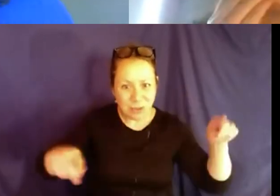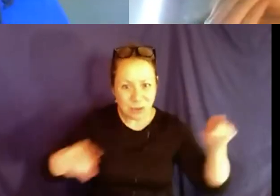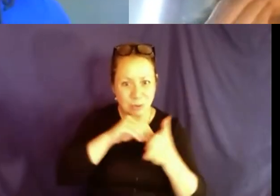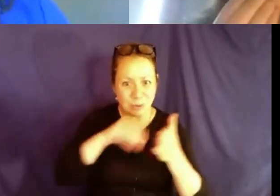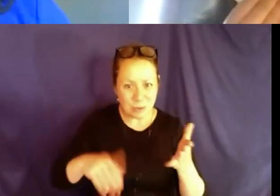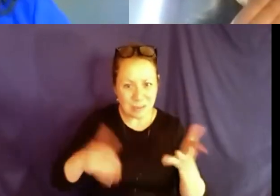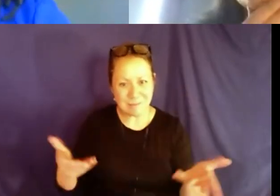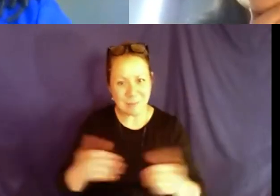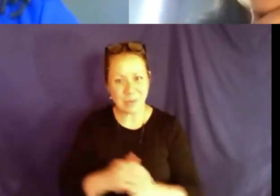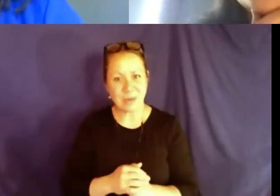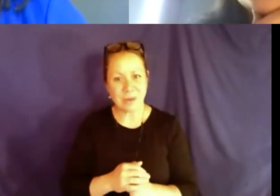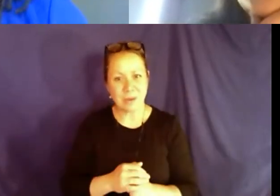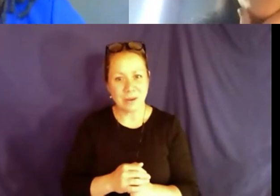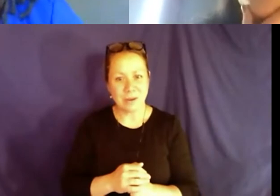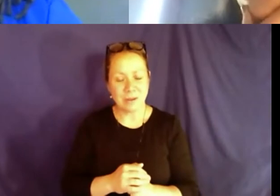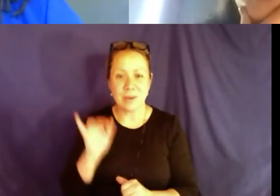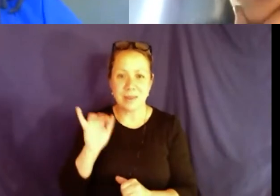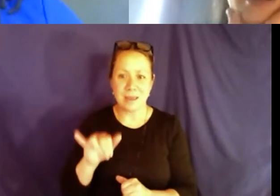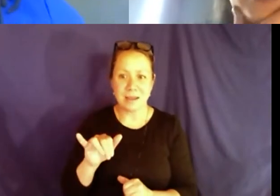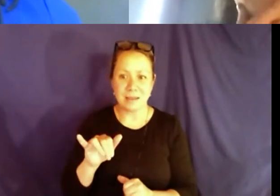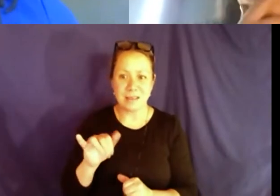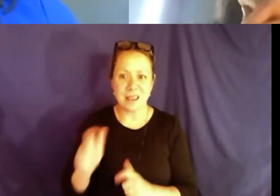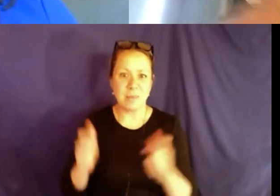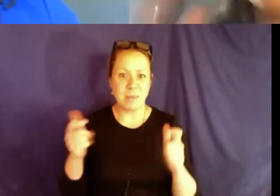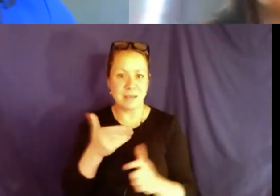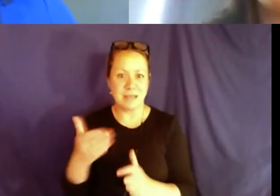honor the diversity of like